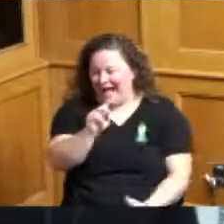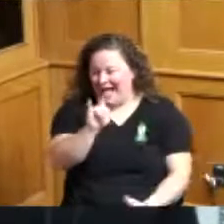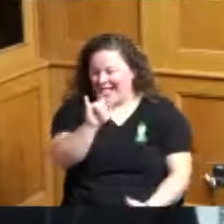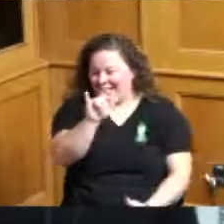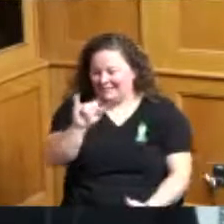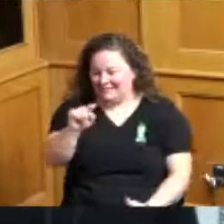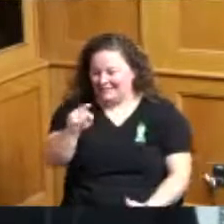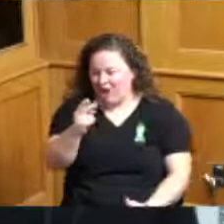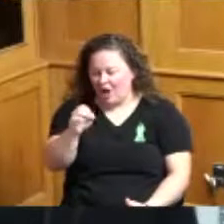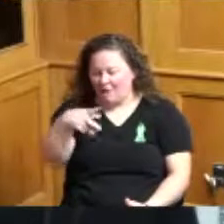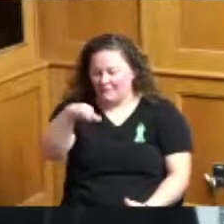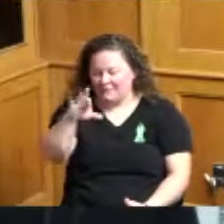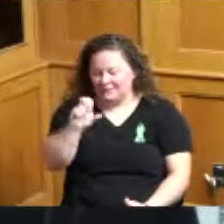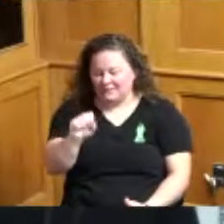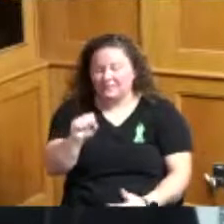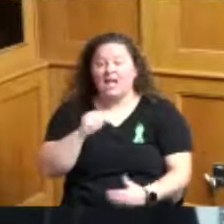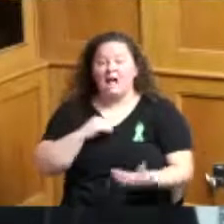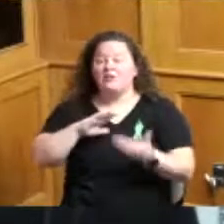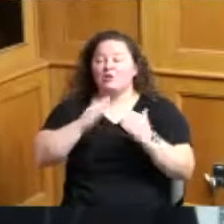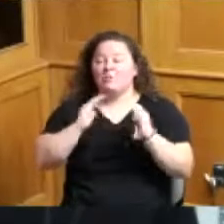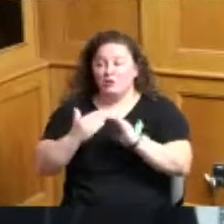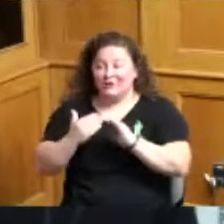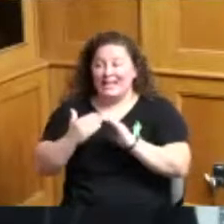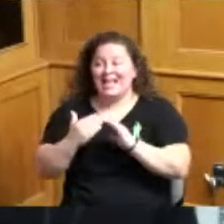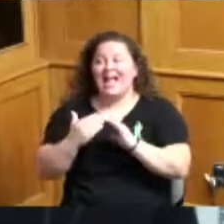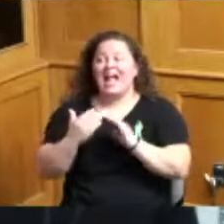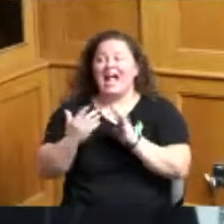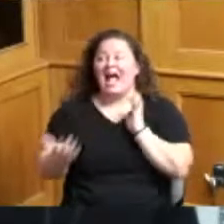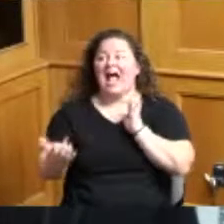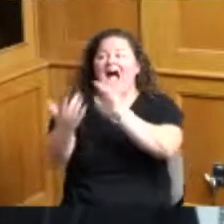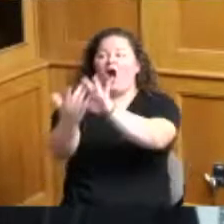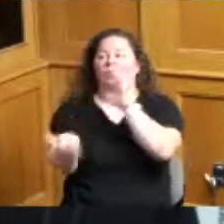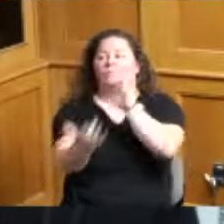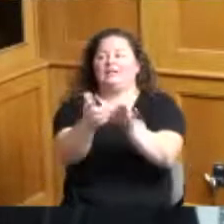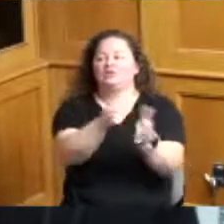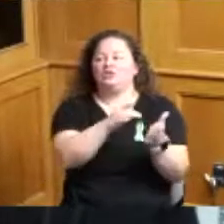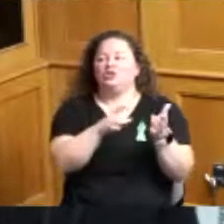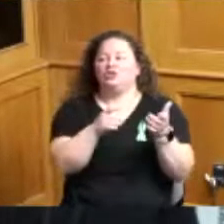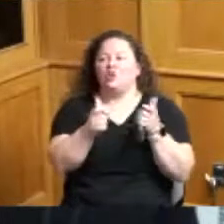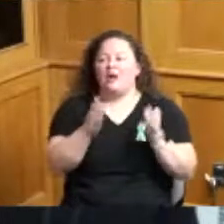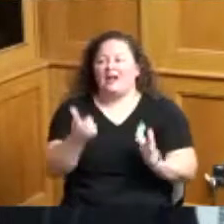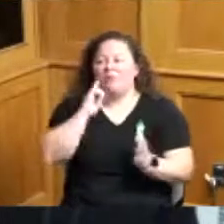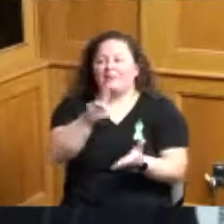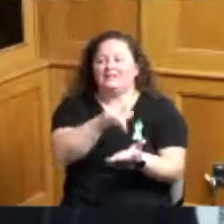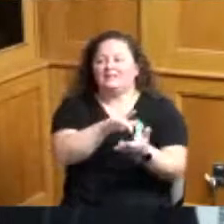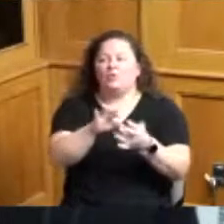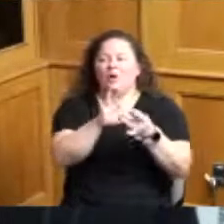community outreach coordinator at the Center for Addiction Treatment I am also a wife a daughter